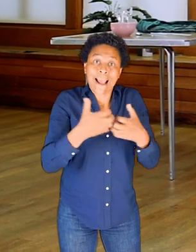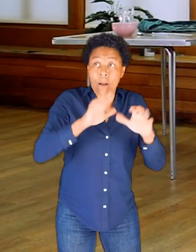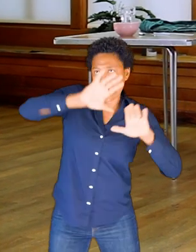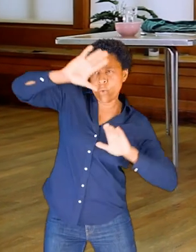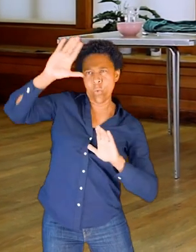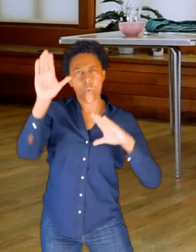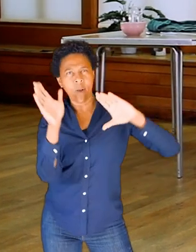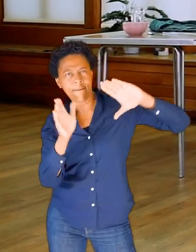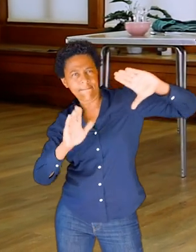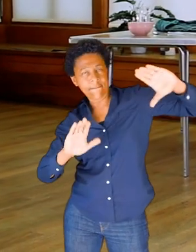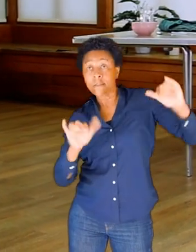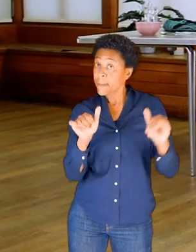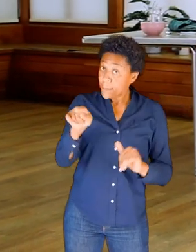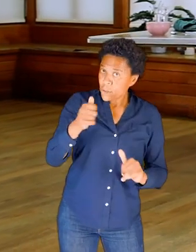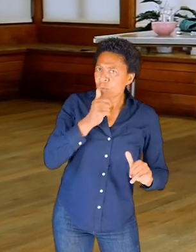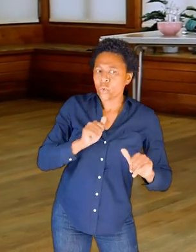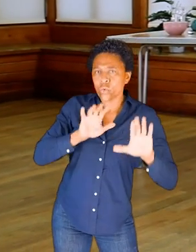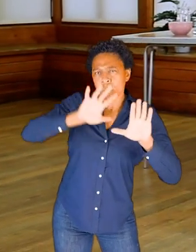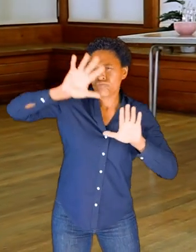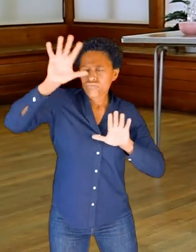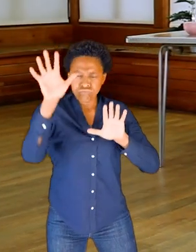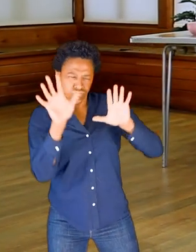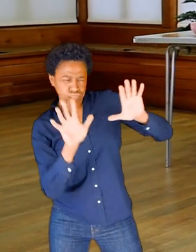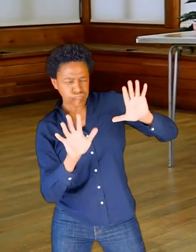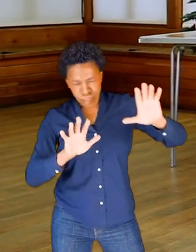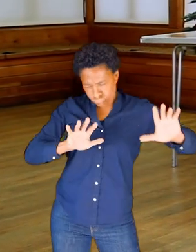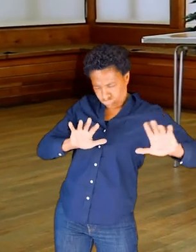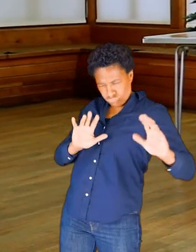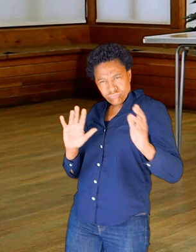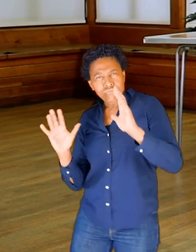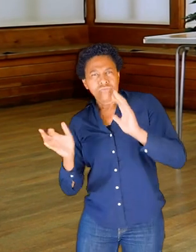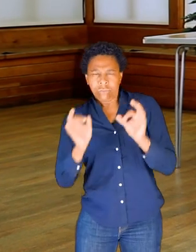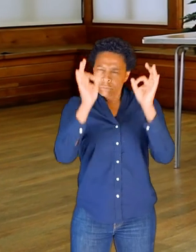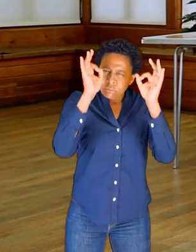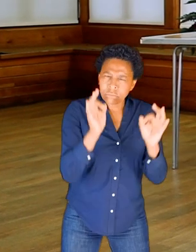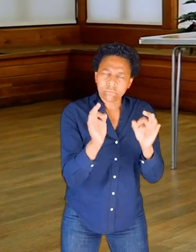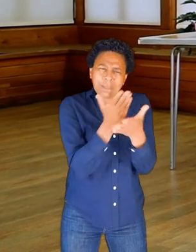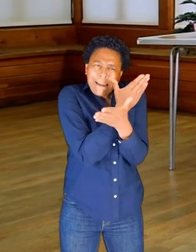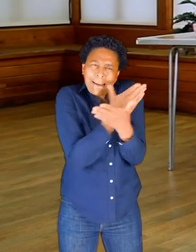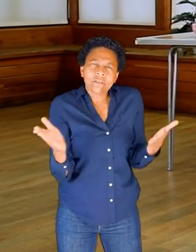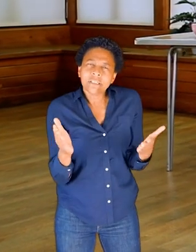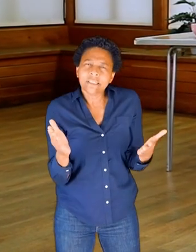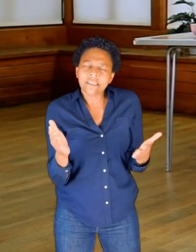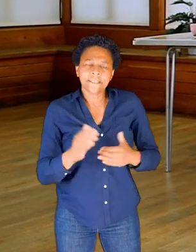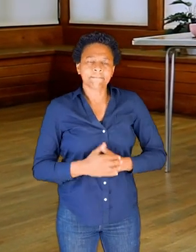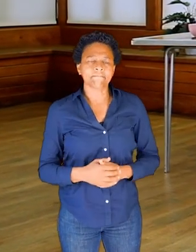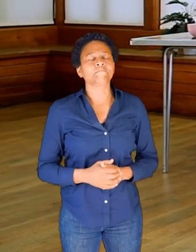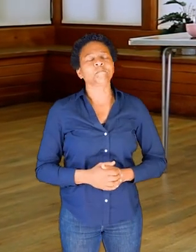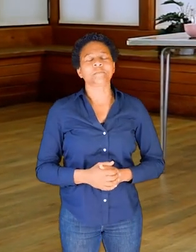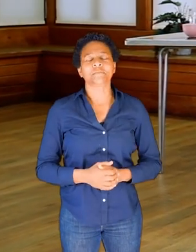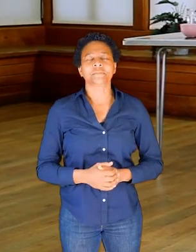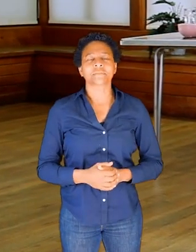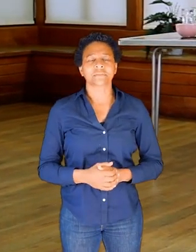So you might work with precision, accuracy, clarity as well.